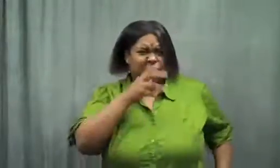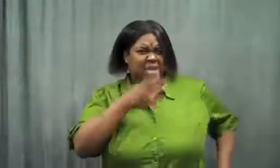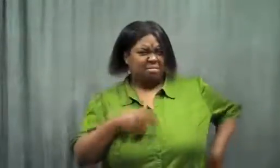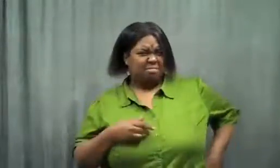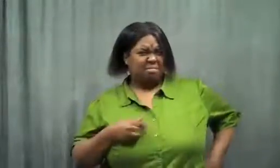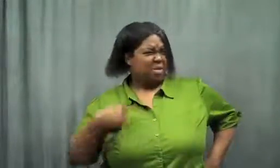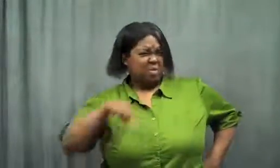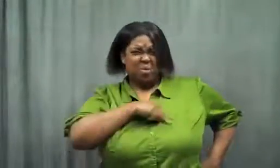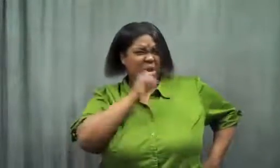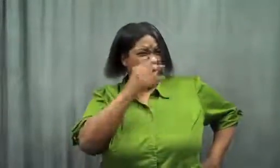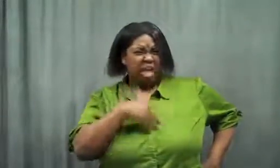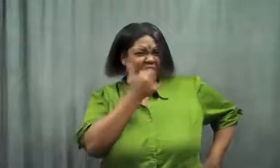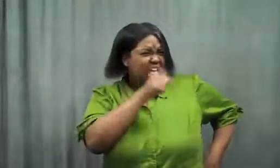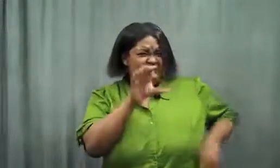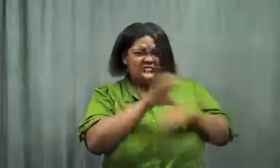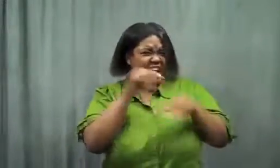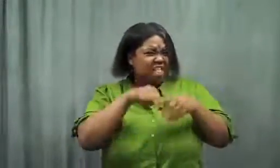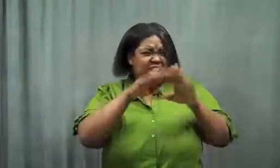My mother said, "We don't have any chocolate in the house!"